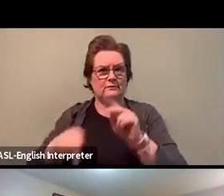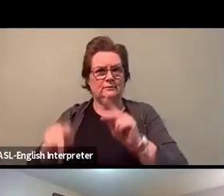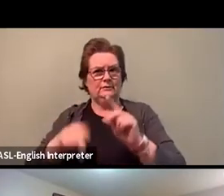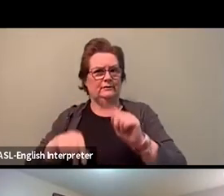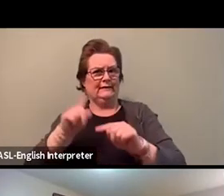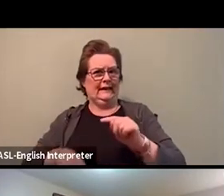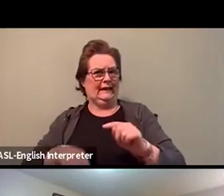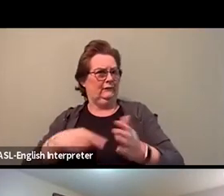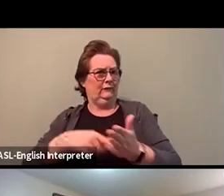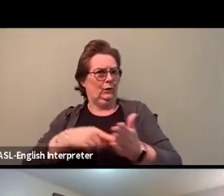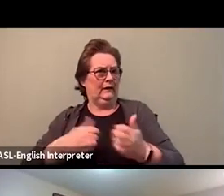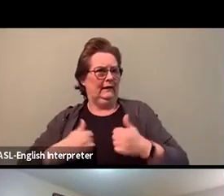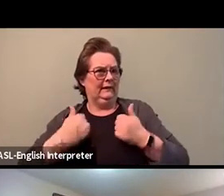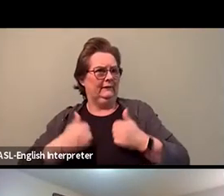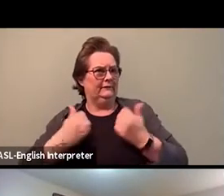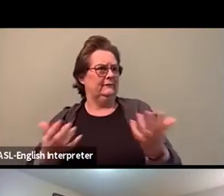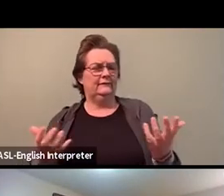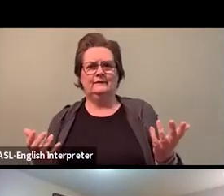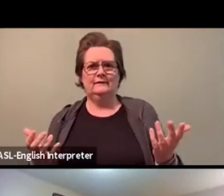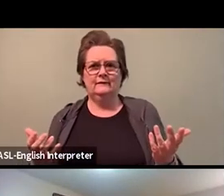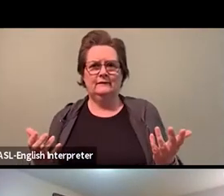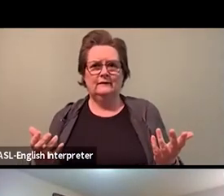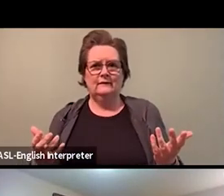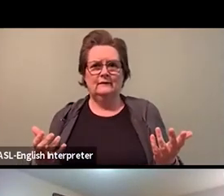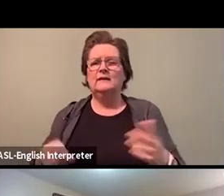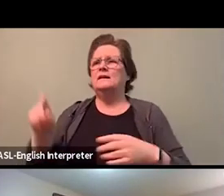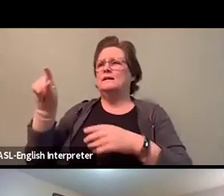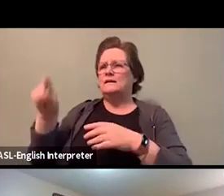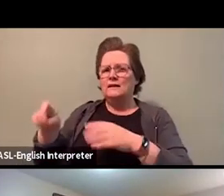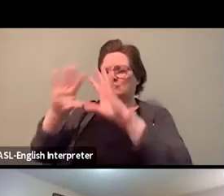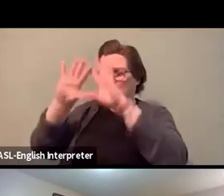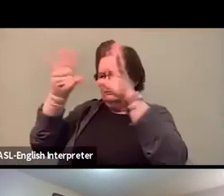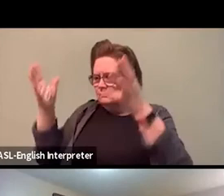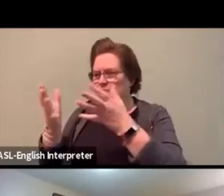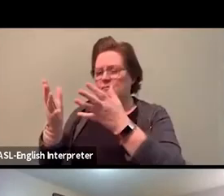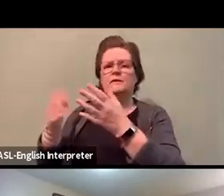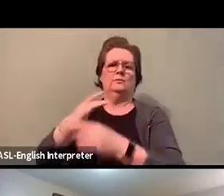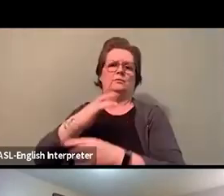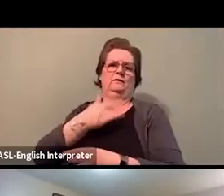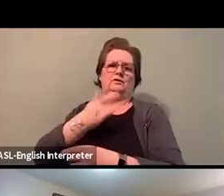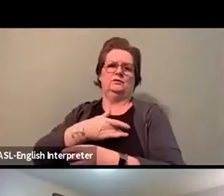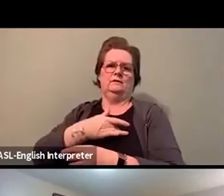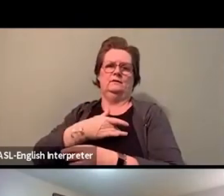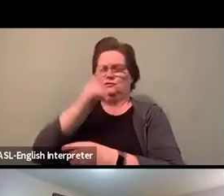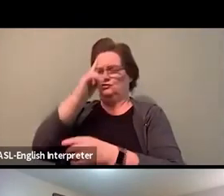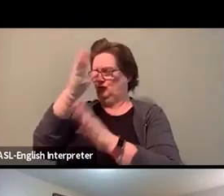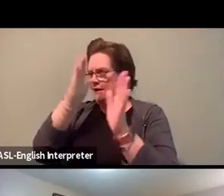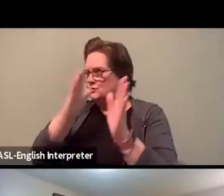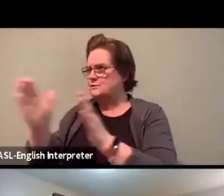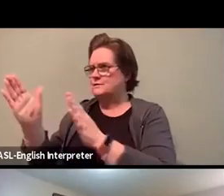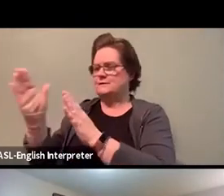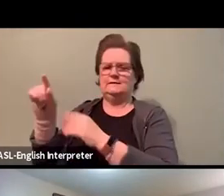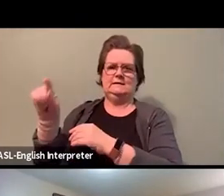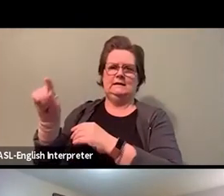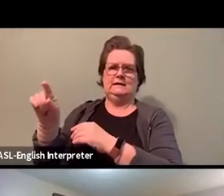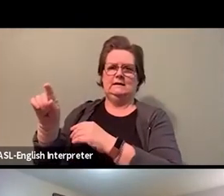We need a provincial strategy that addresses anti-black racism, you know, across all of our school boards.